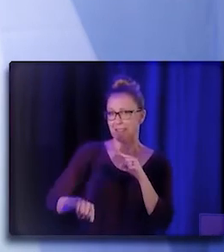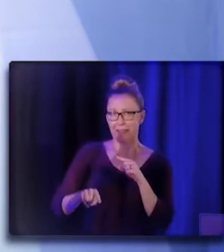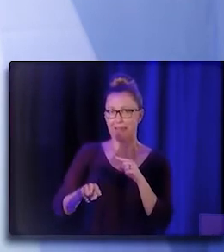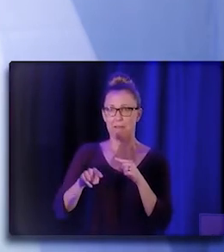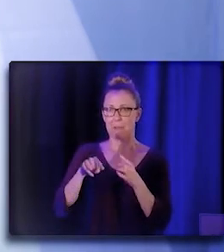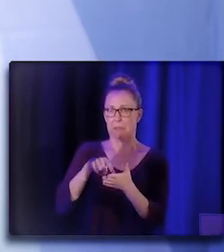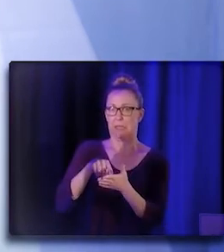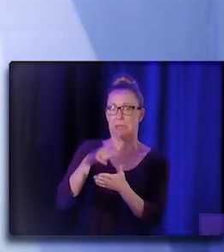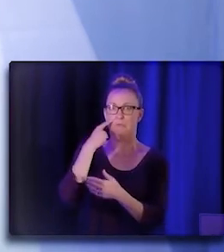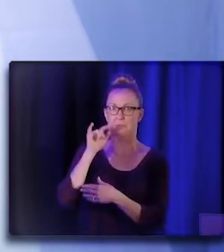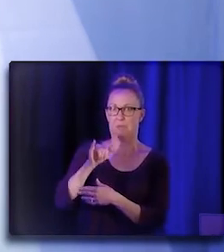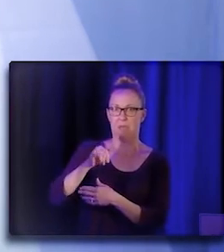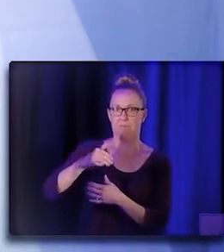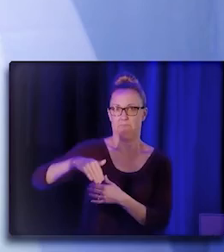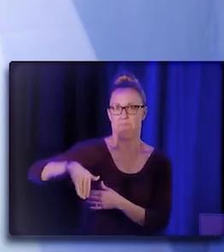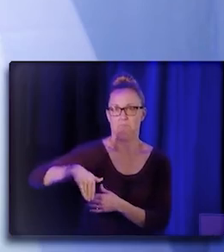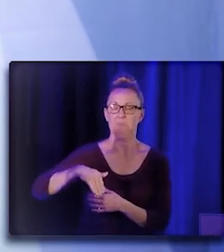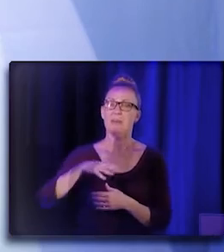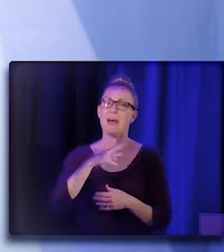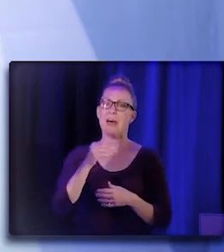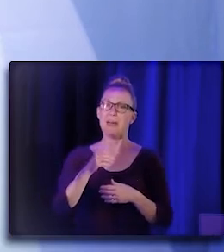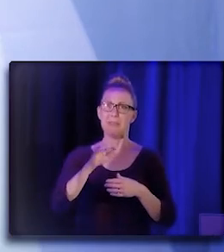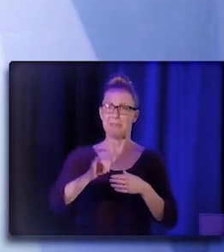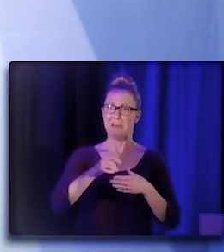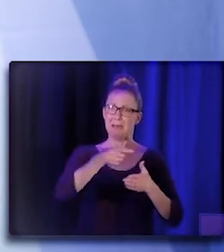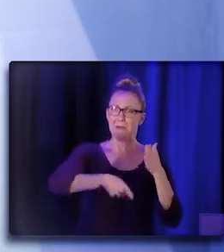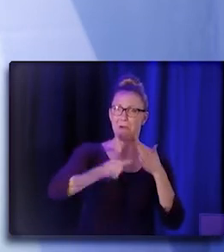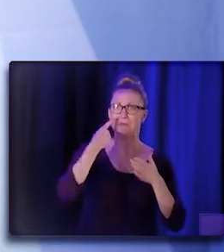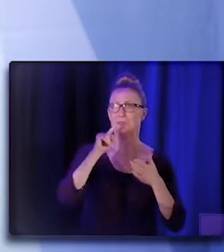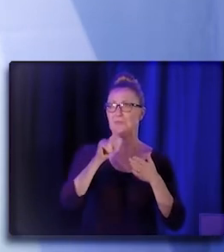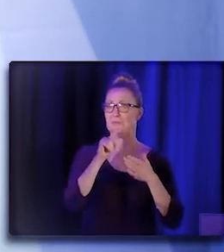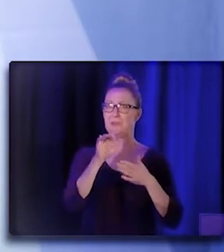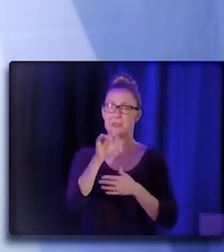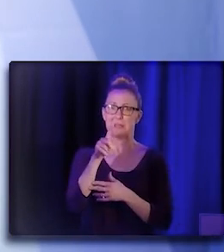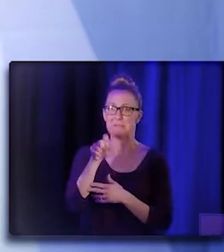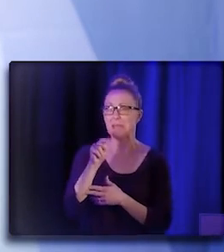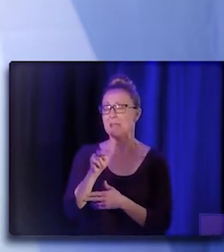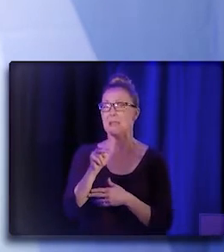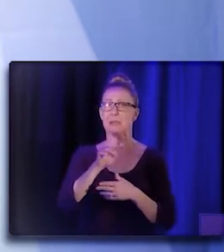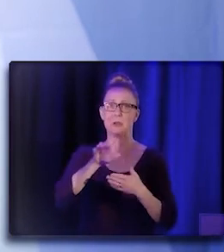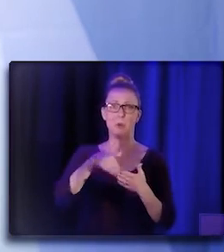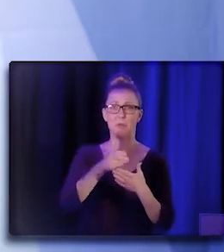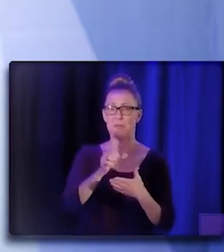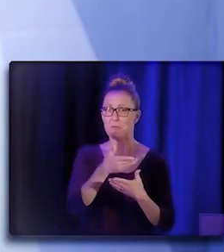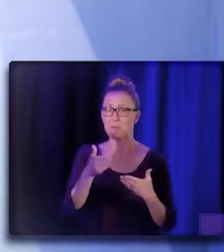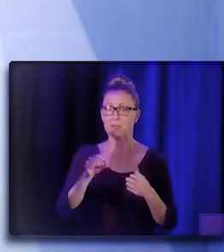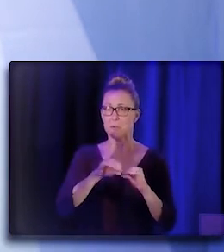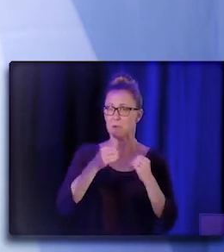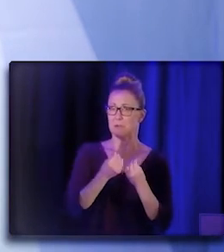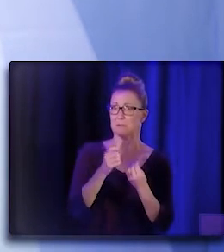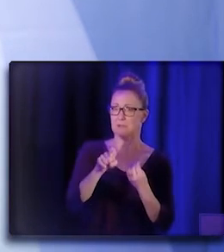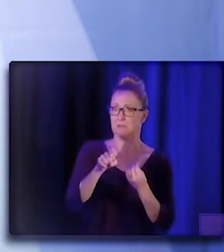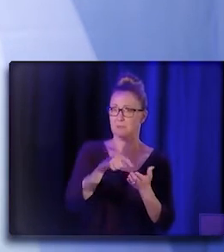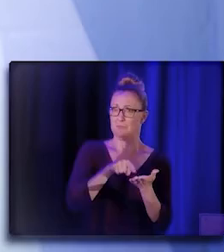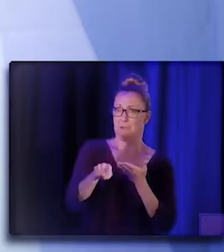what is the overhead cost, the administrative burdens that now clinics and community-based organizations have to undergo to have the infrastructure